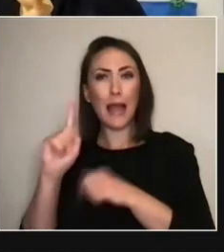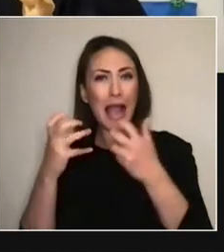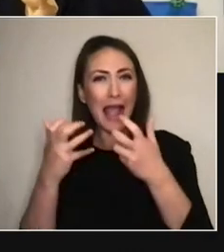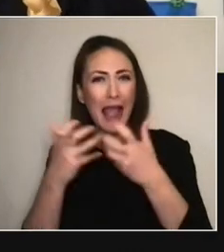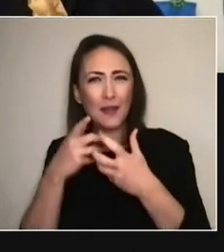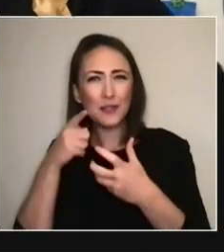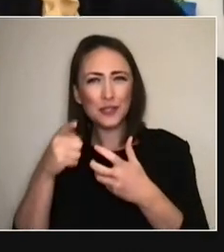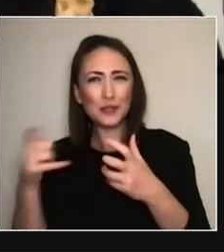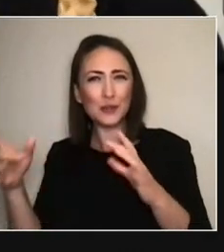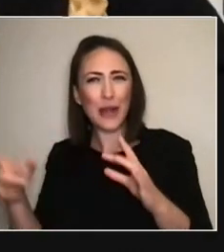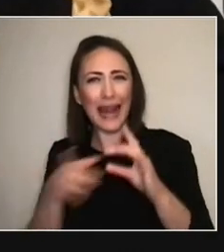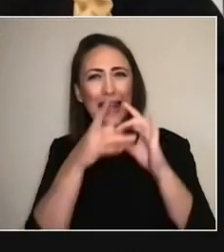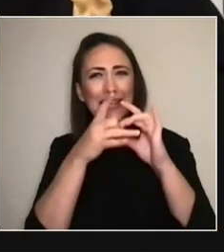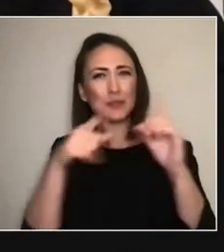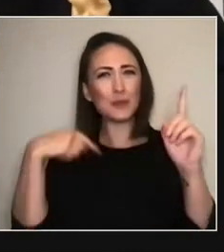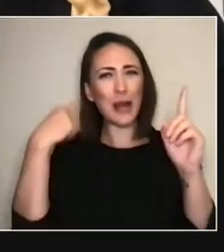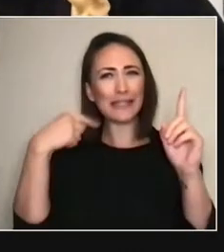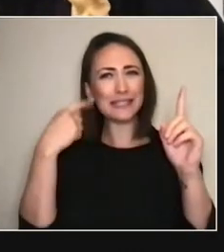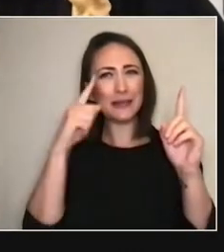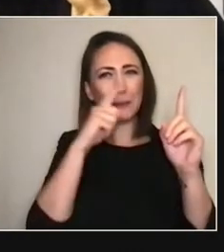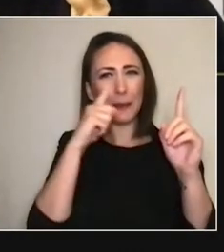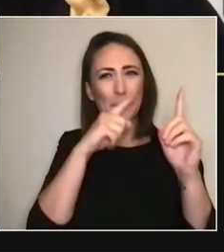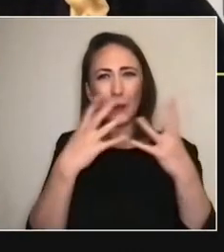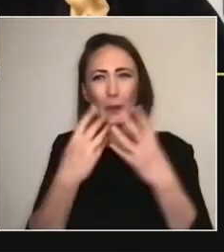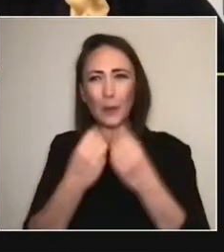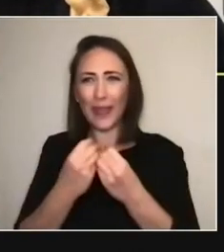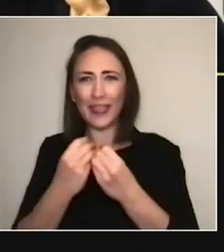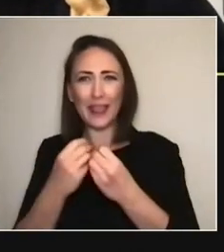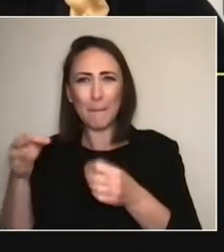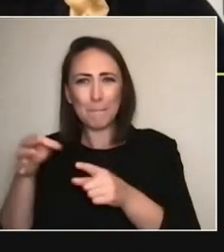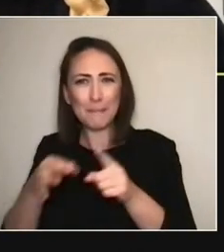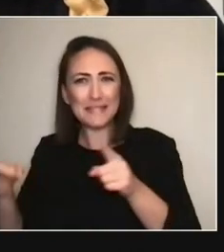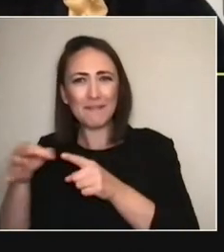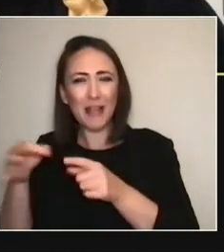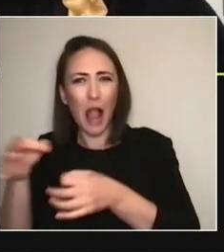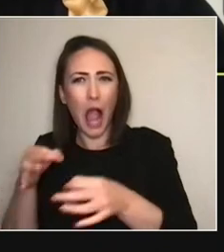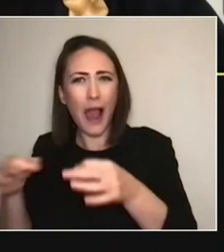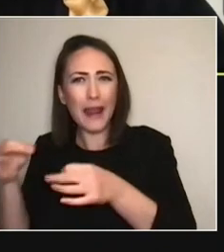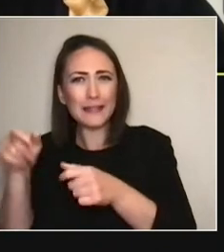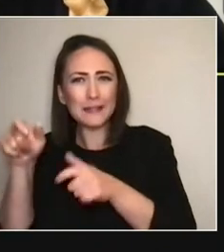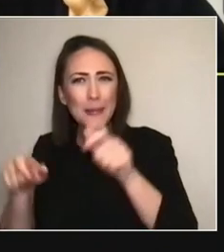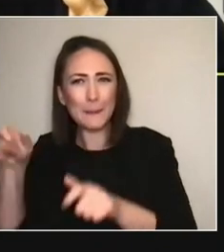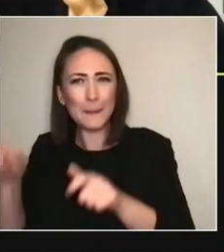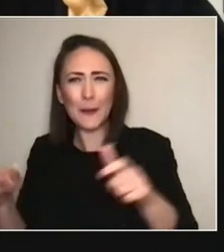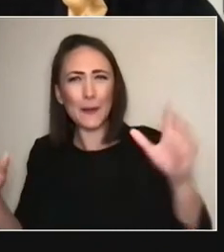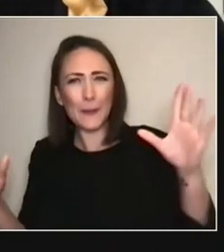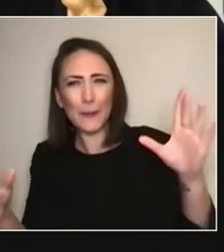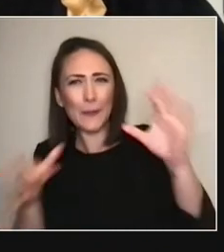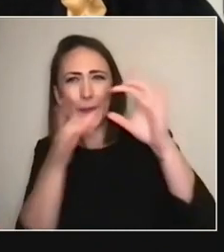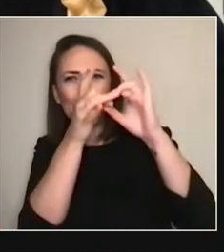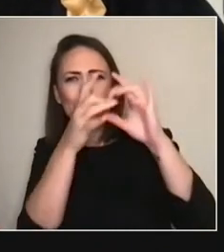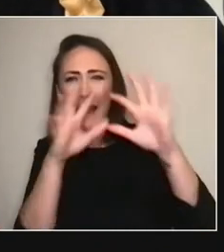to what's happening on the other side of the world. Where are you guys at now that you're home?